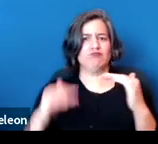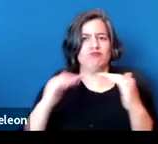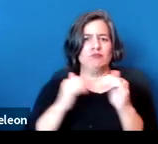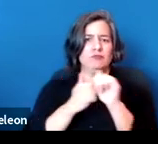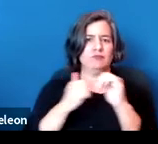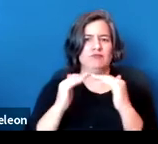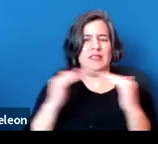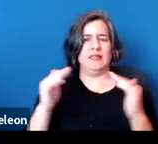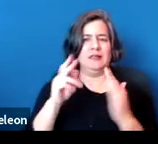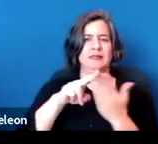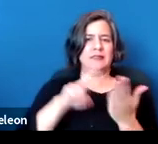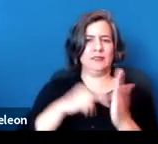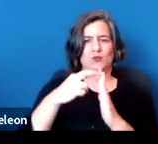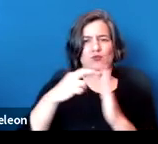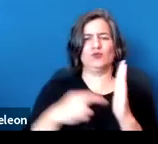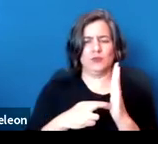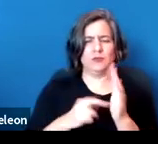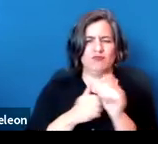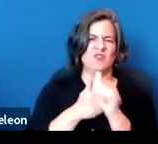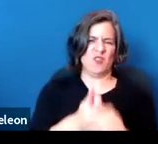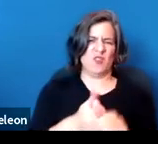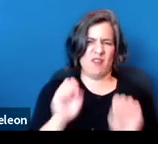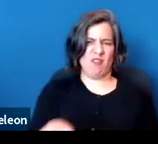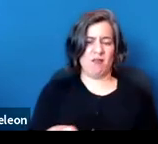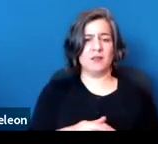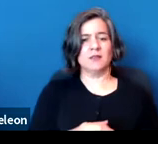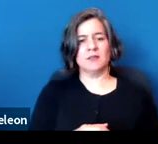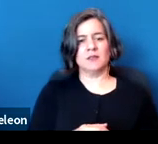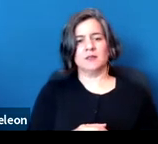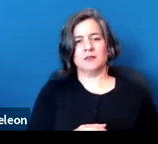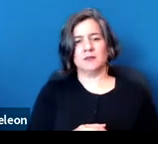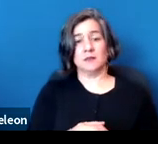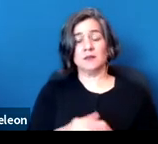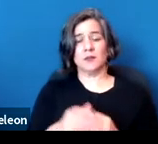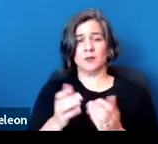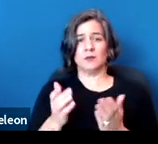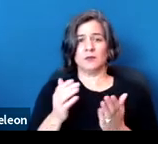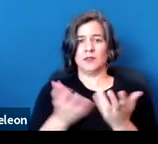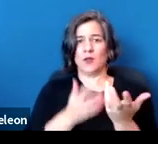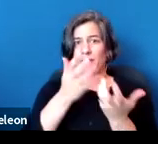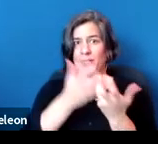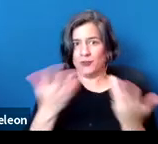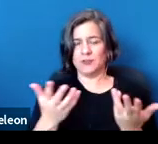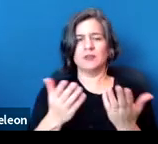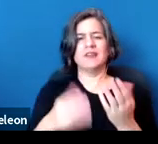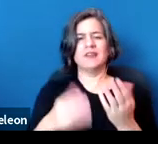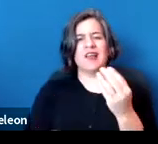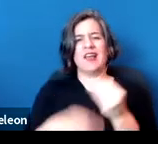And so the accommodation here would be extra time to safely clean up the apartment and also